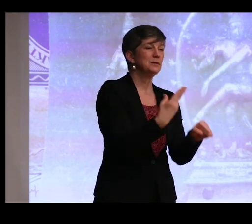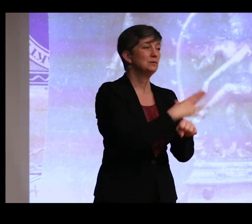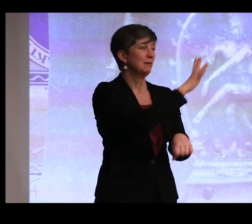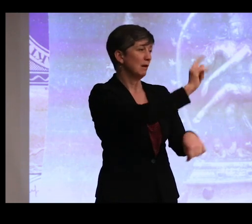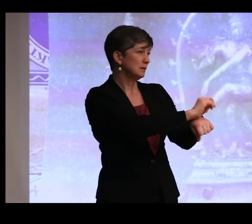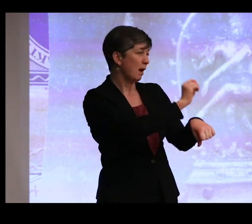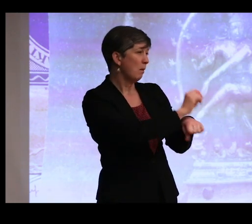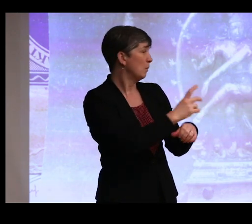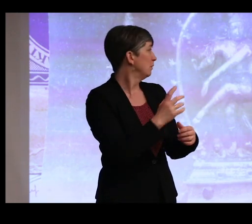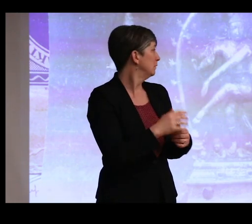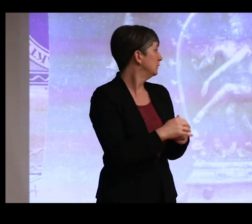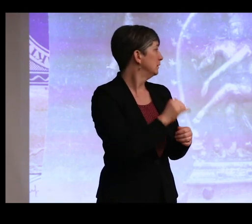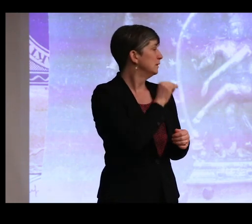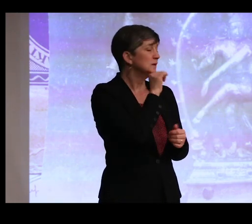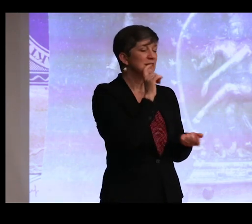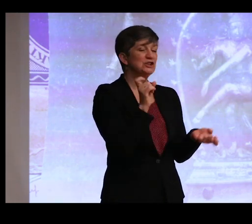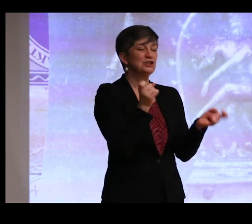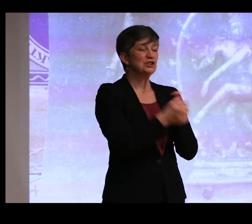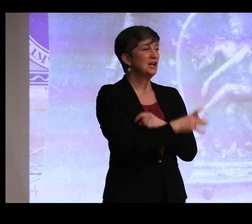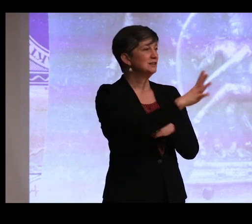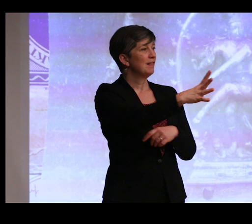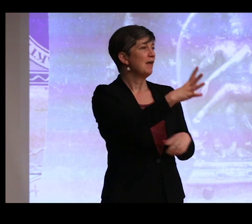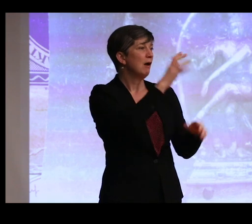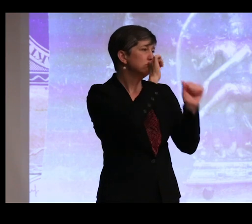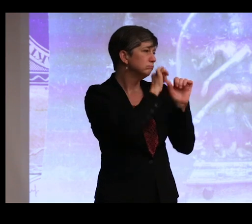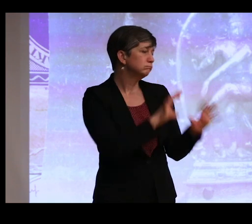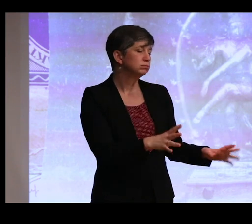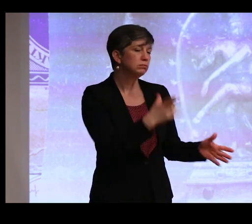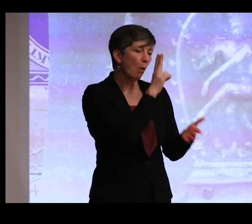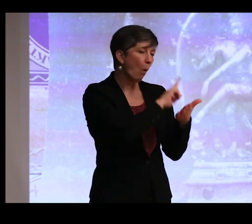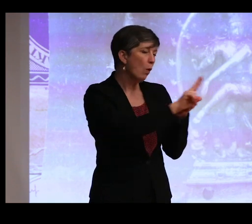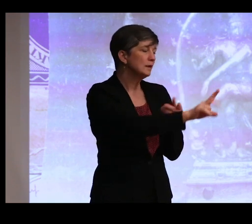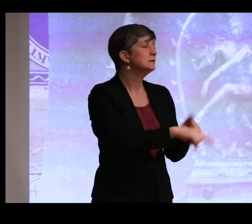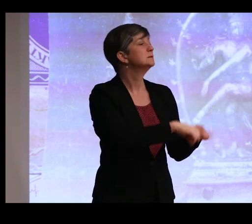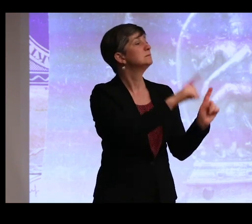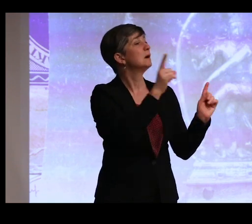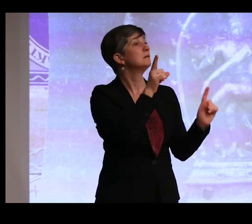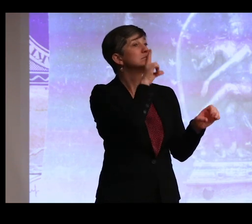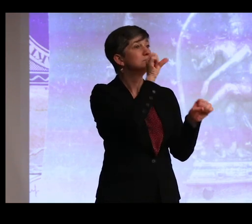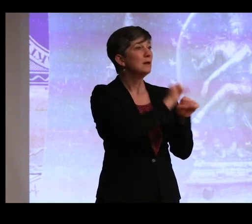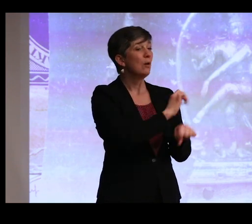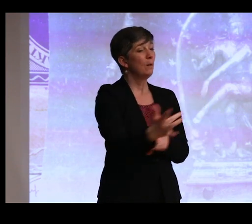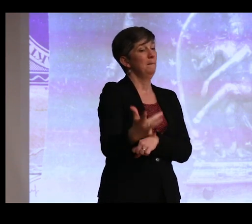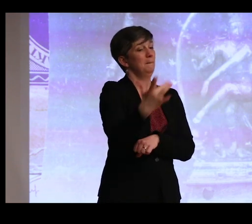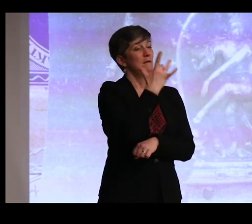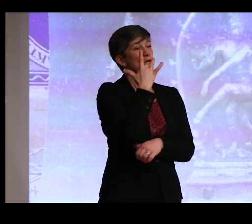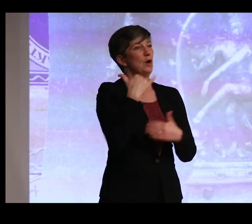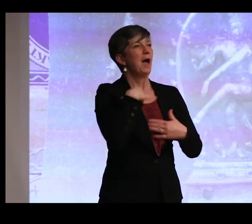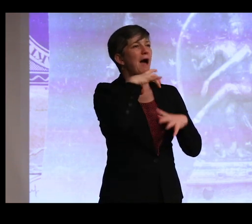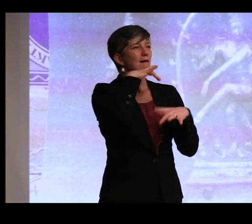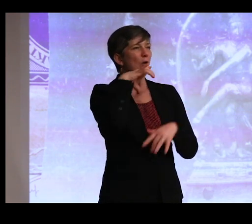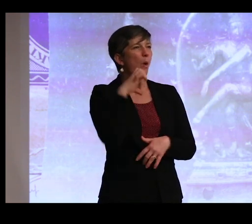It doesn't actually change their sanctity, right? But they actually would rather have old objects that